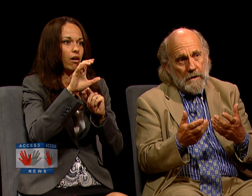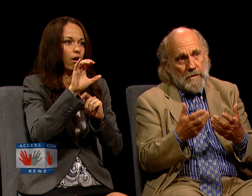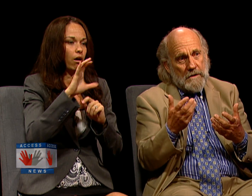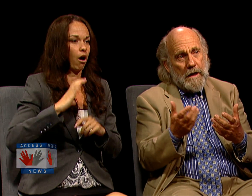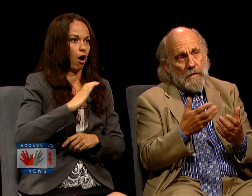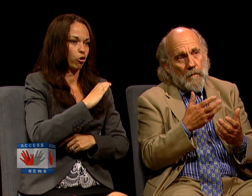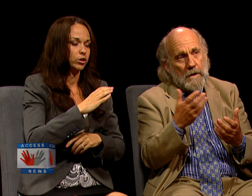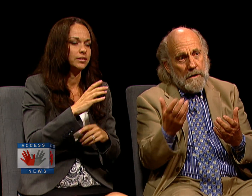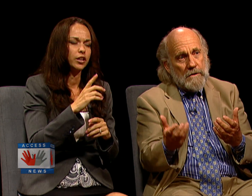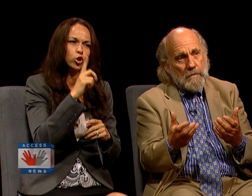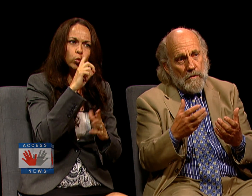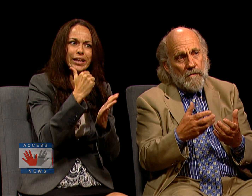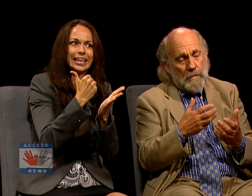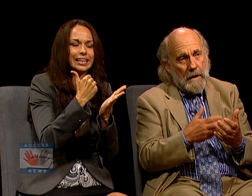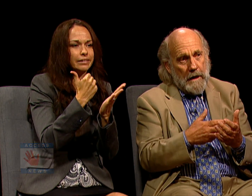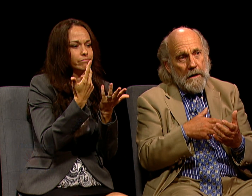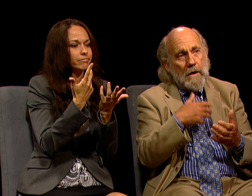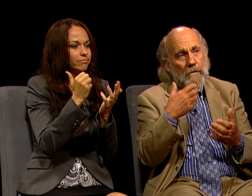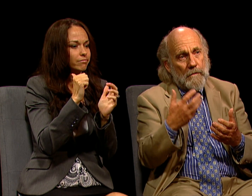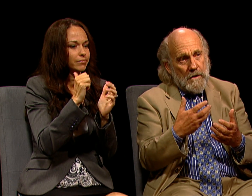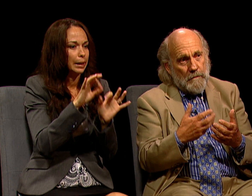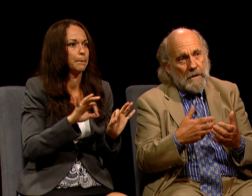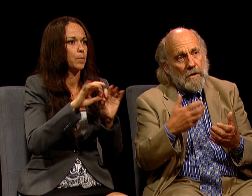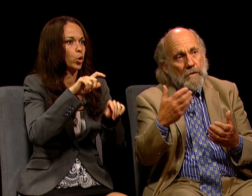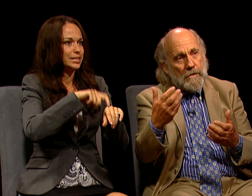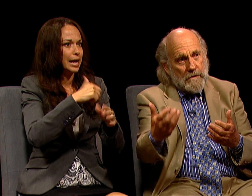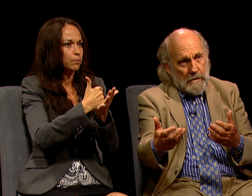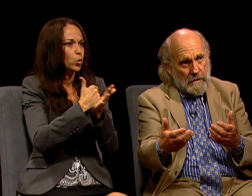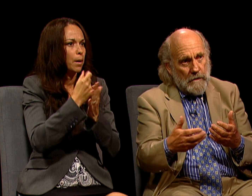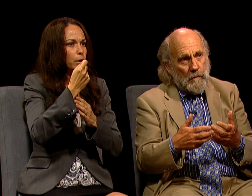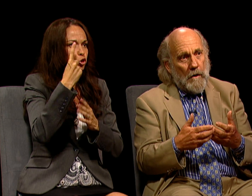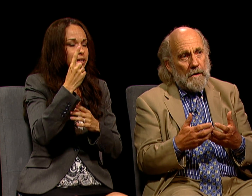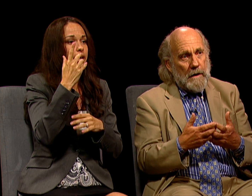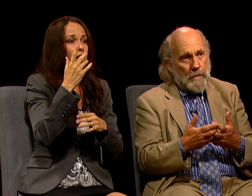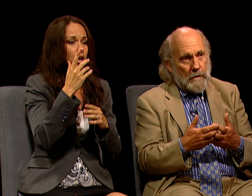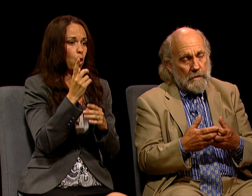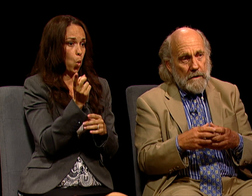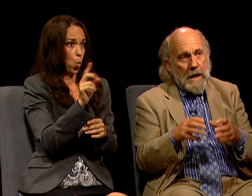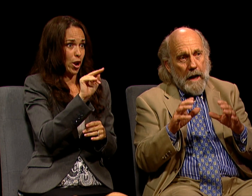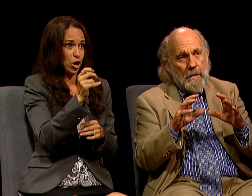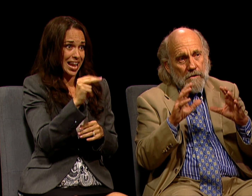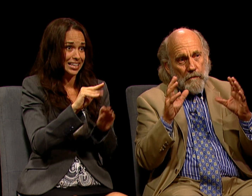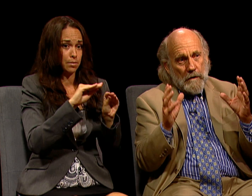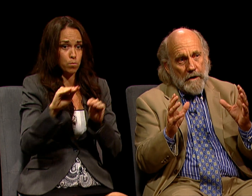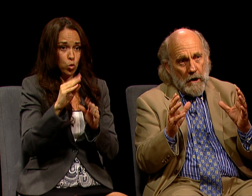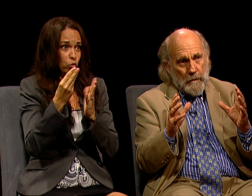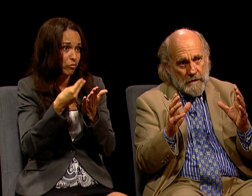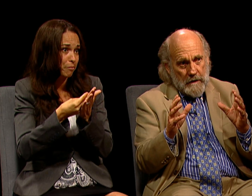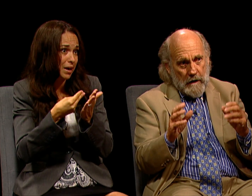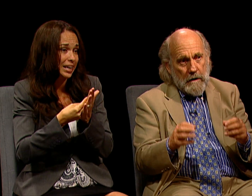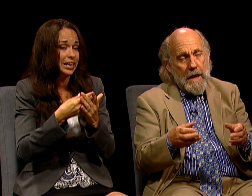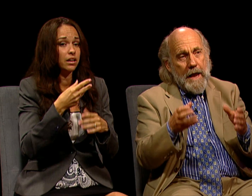TO UNDERSTAND THE WAY NIXON MOVED MONEY FROM HIS BIG DONORS TO THE WATERGATE BURGLARS, AND THIS WILL REALLY HELP US THERE.